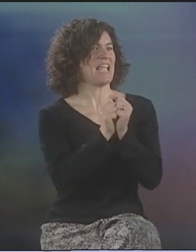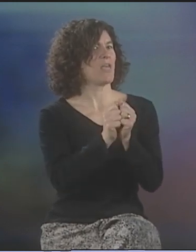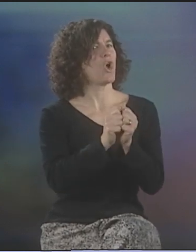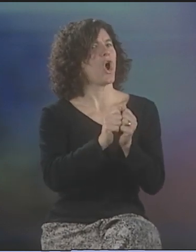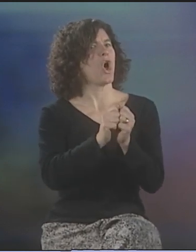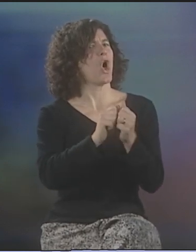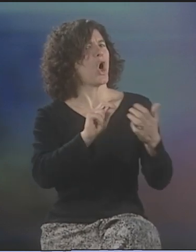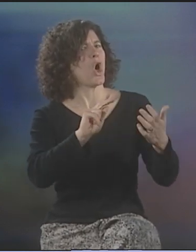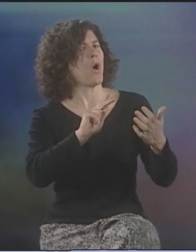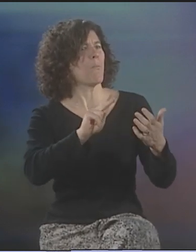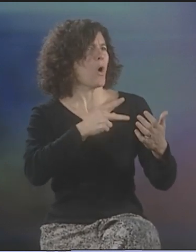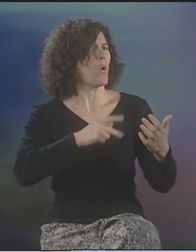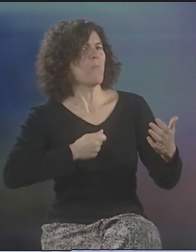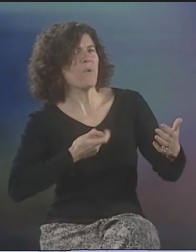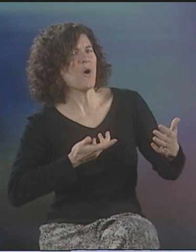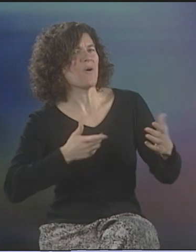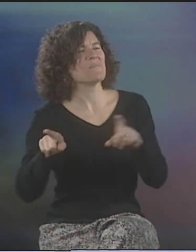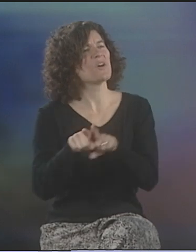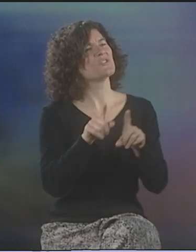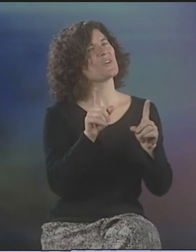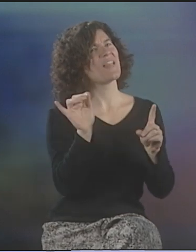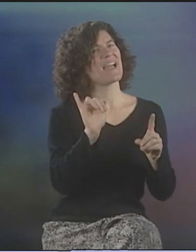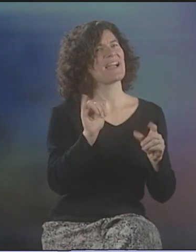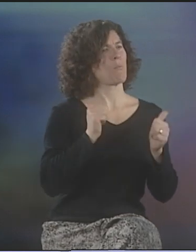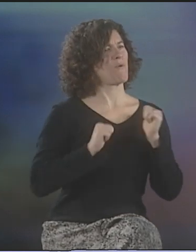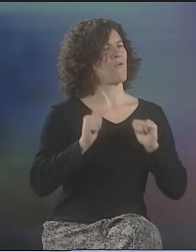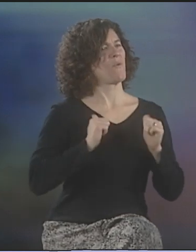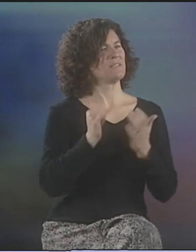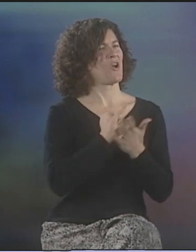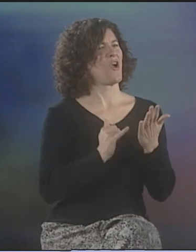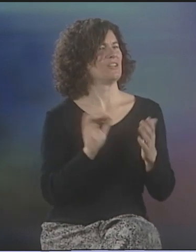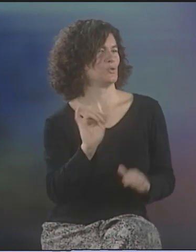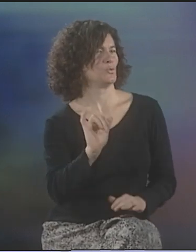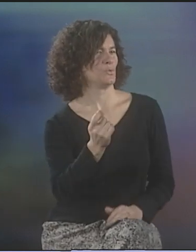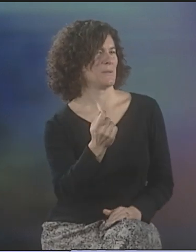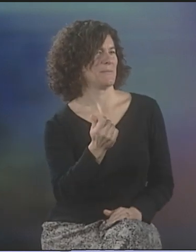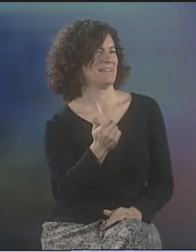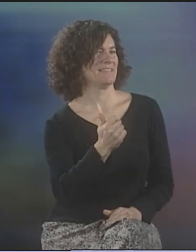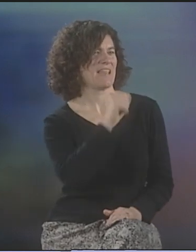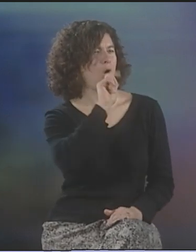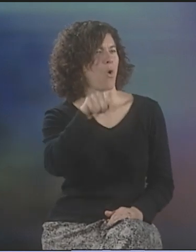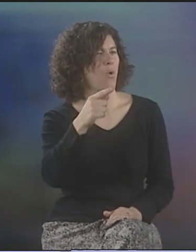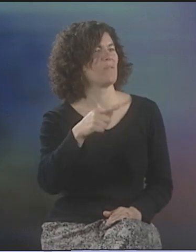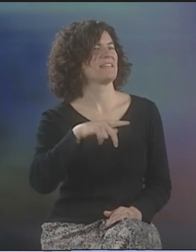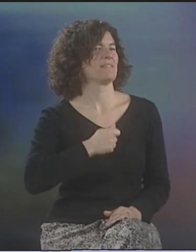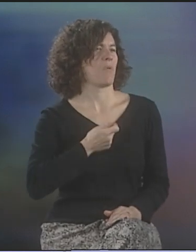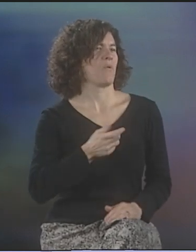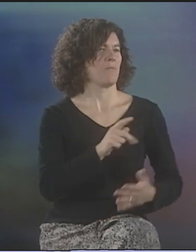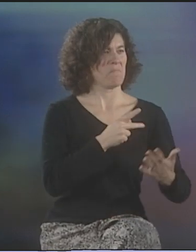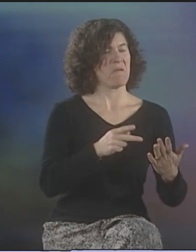WOULD BE CREATING THINGS TOGETHER. SOMETIMES POETRY AND SOMETIMES MORE LIKE PERFORMANCE ART.